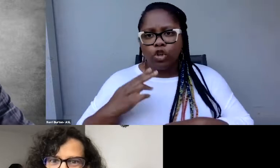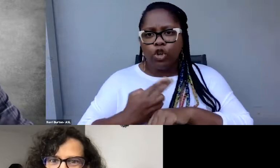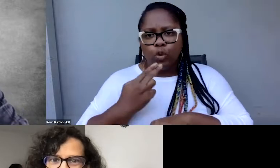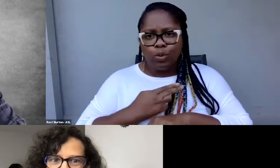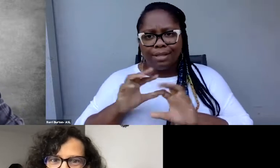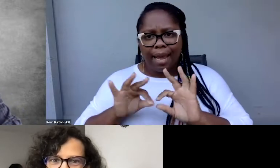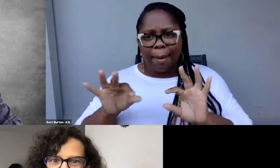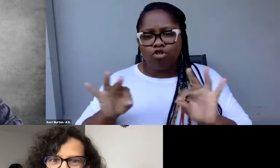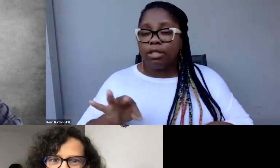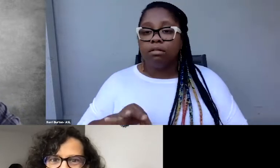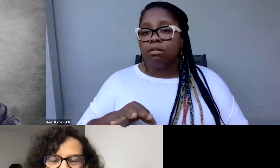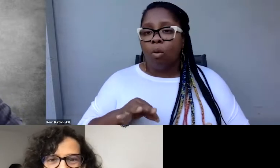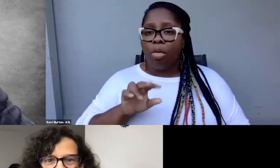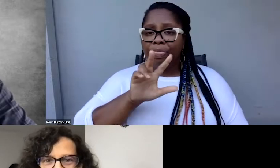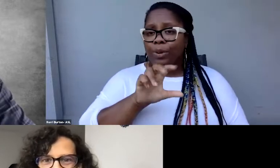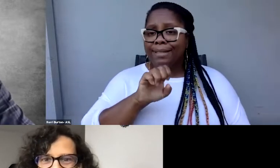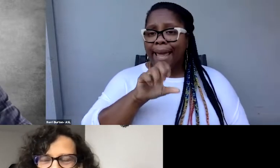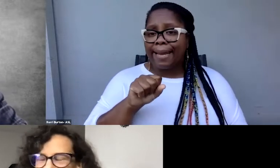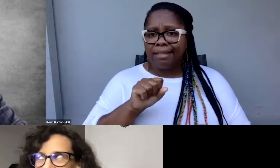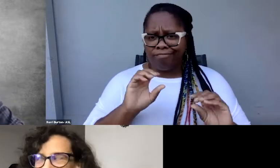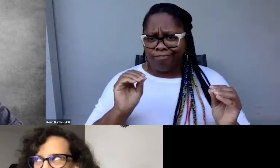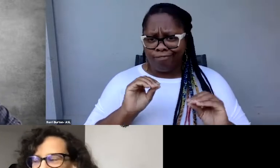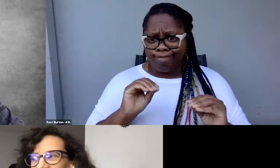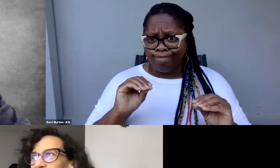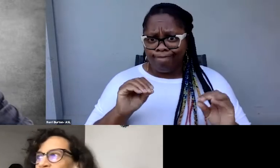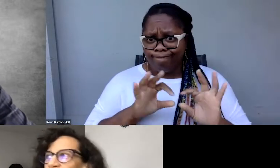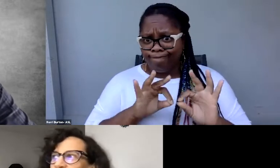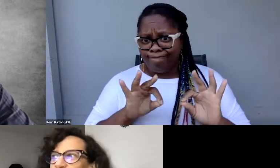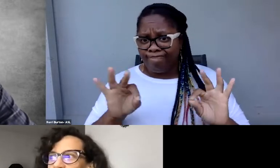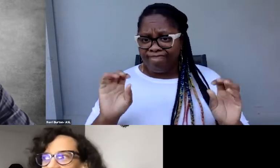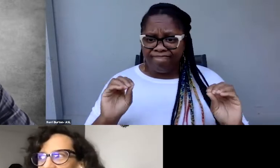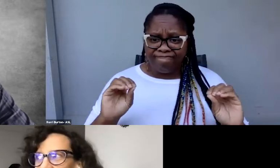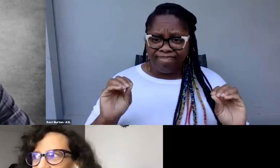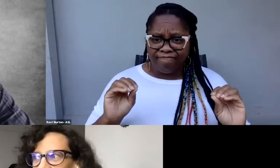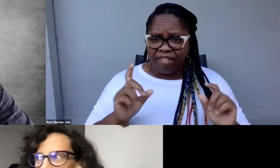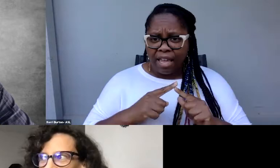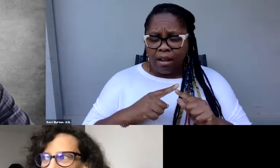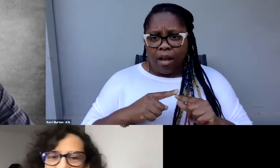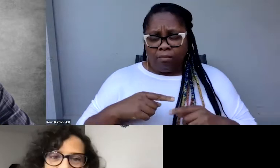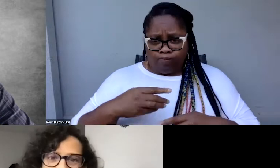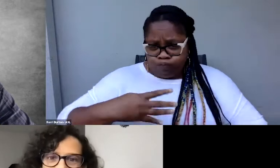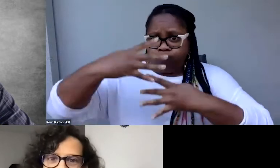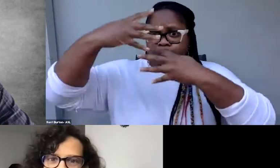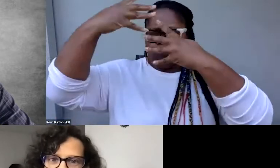then all the sentences run by within one second. Ugh. So my software will instantaneously tell